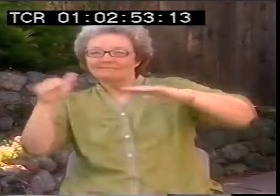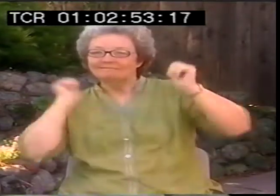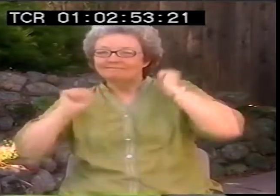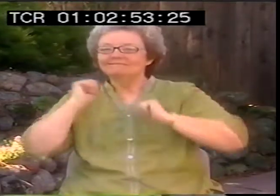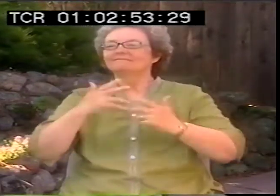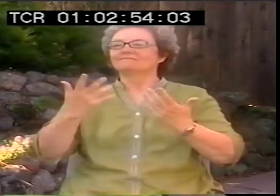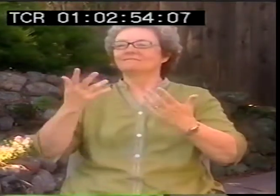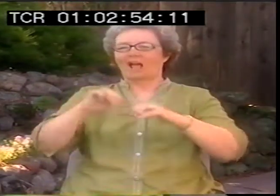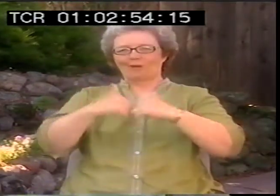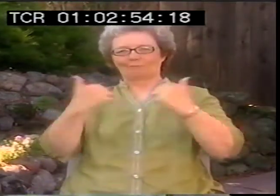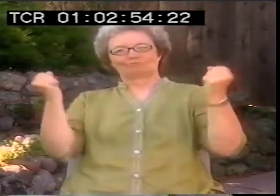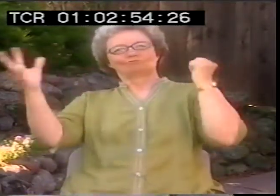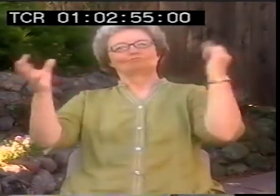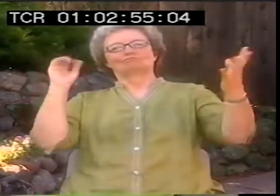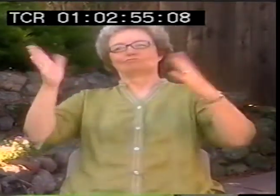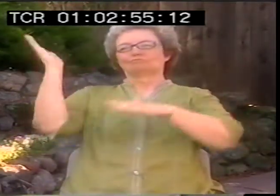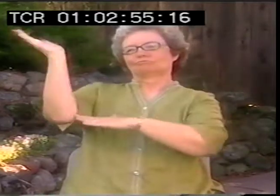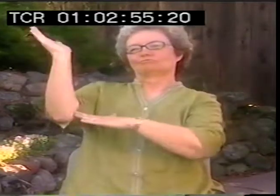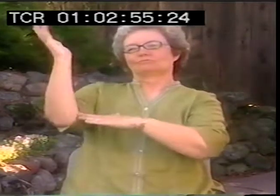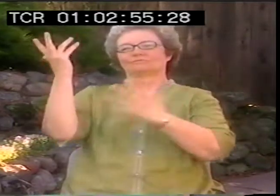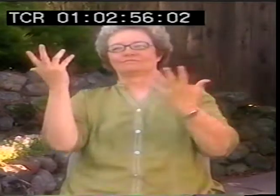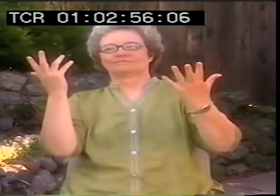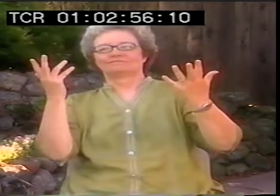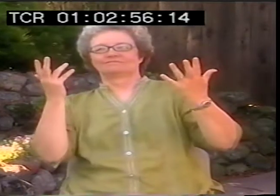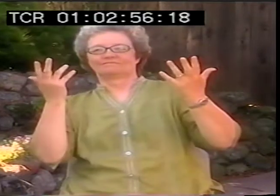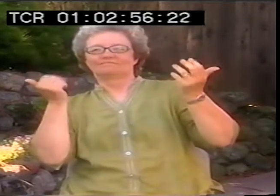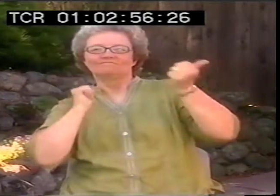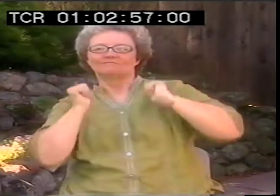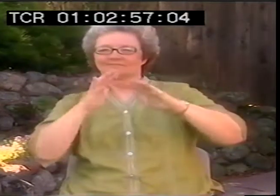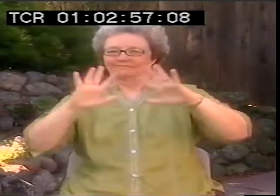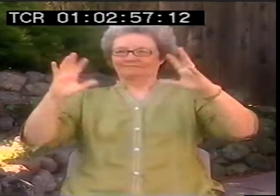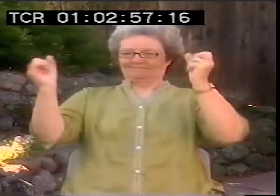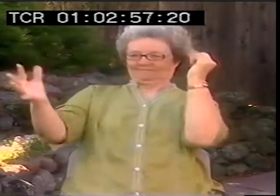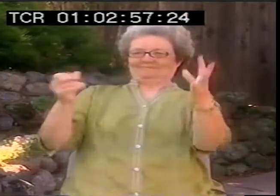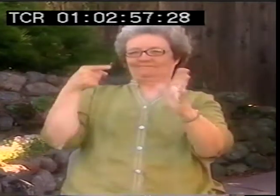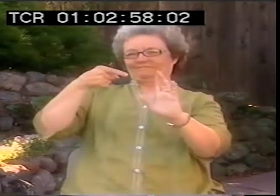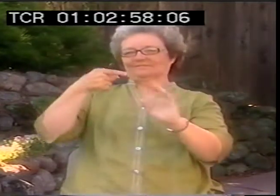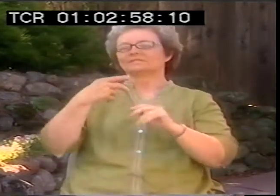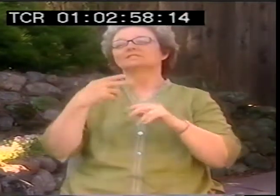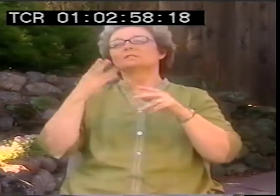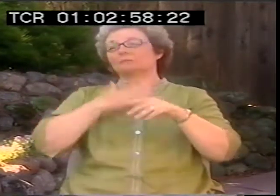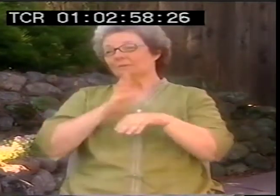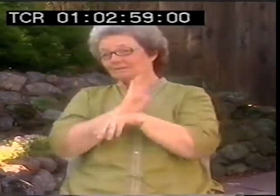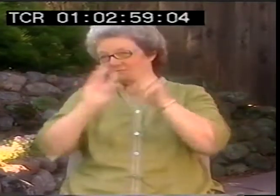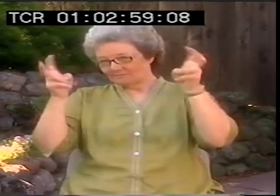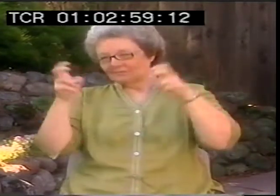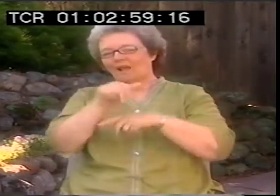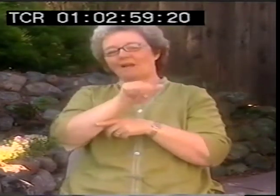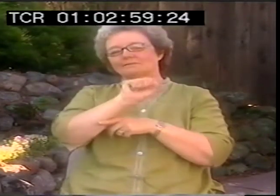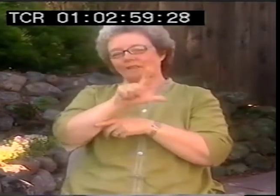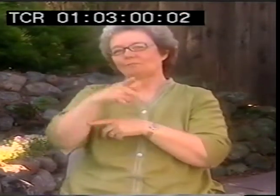I present on stage. And I teach people how to give high level, formal ASL presentations.